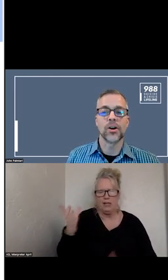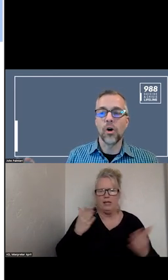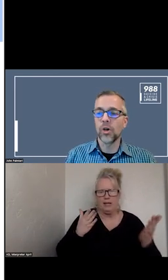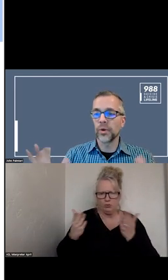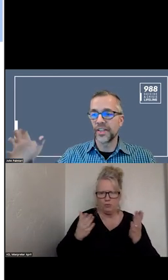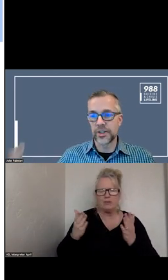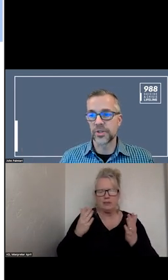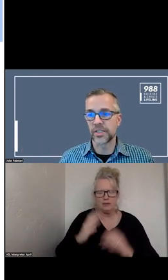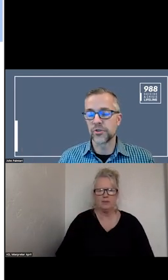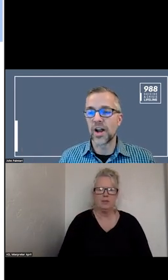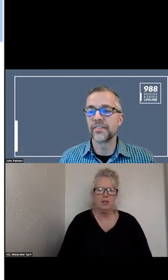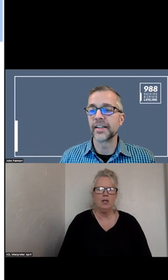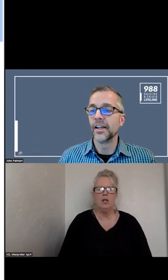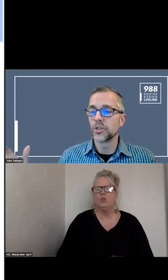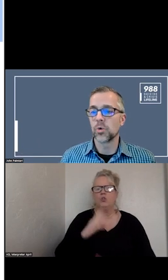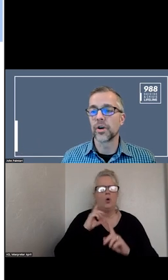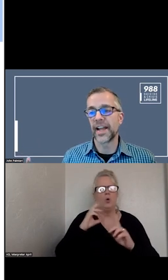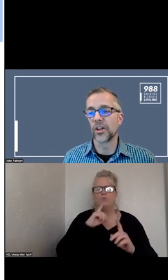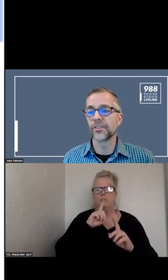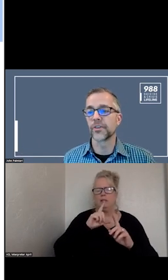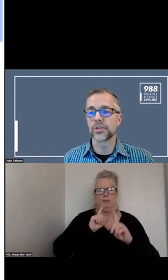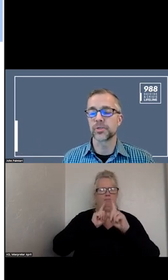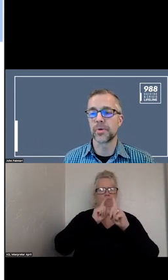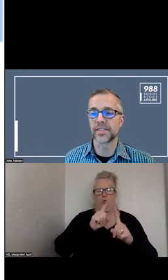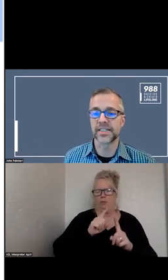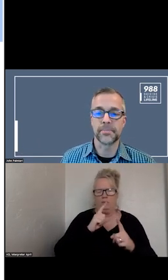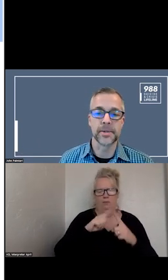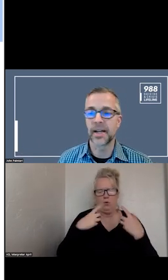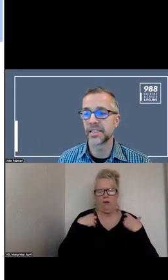ALL WITH THE INTEREST OF DRIVING HEALTH RESPONSES THAT MINIMIZE